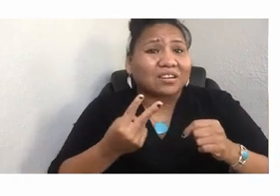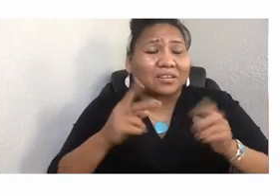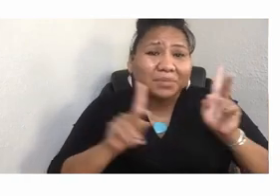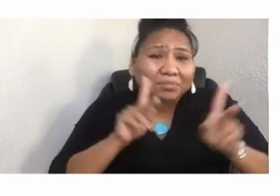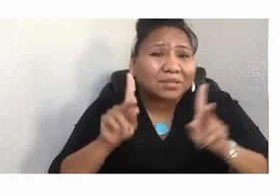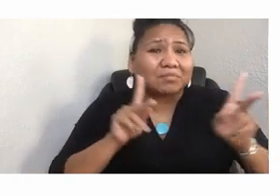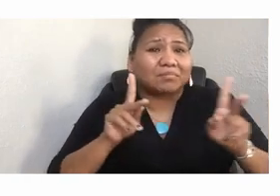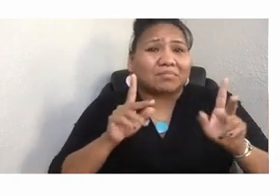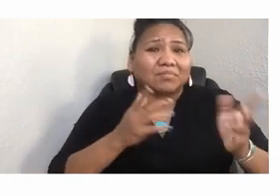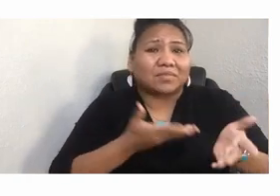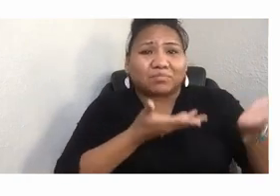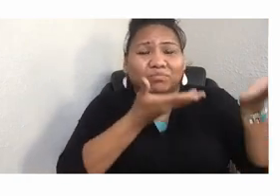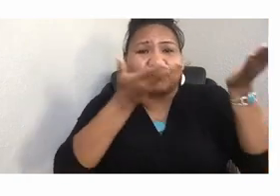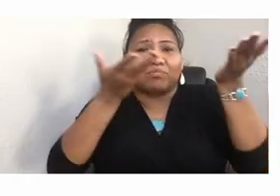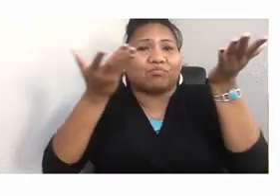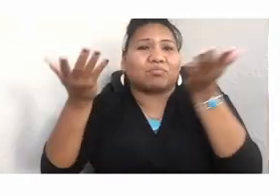And I'm just so overjoyed, and there's